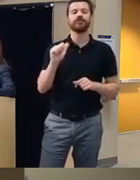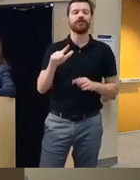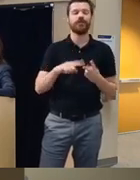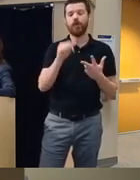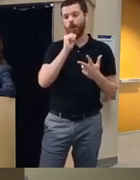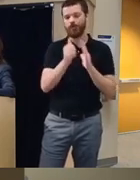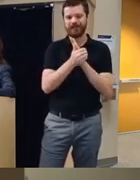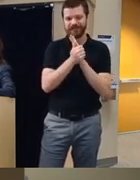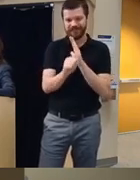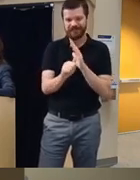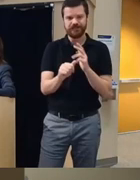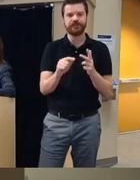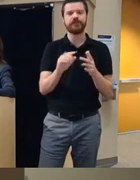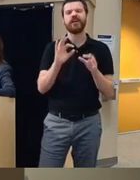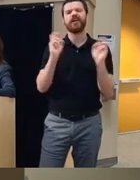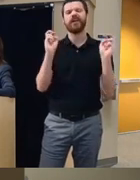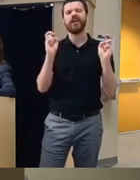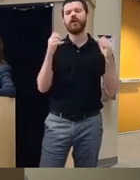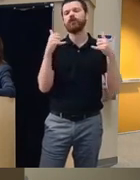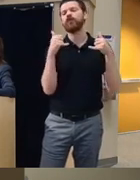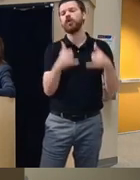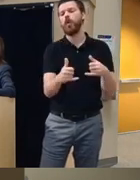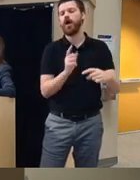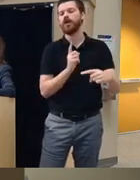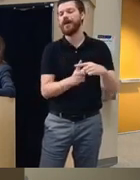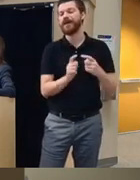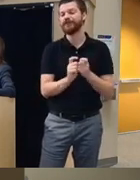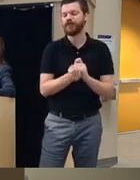based on operant conditioning like rewarding the positive behavior change social learning